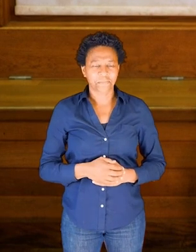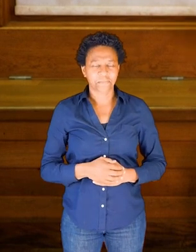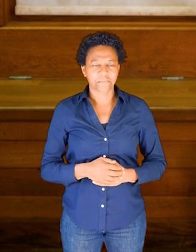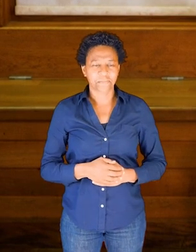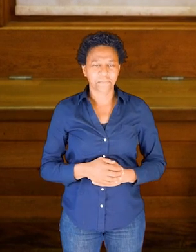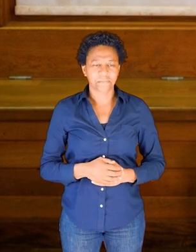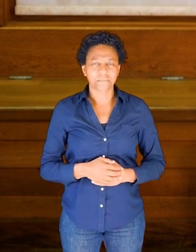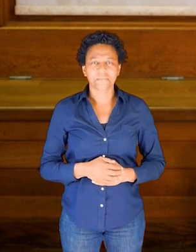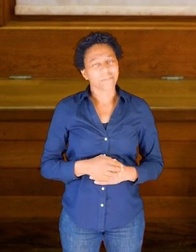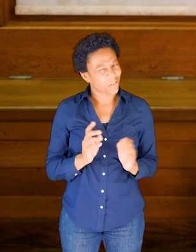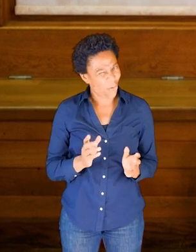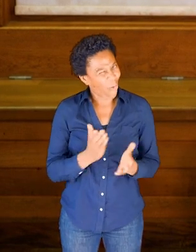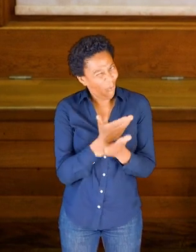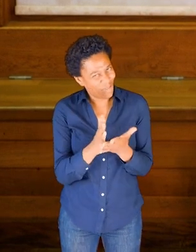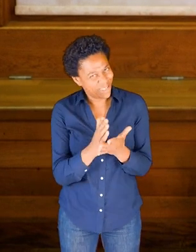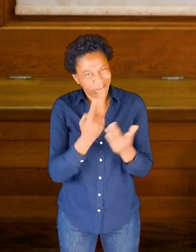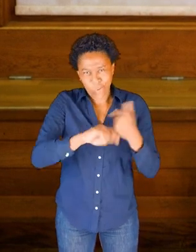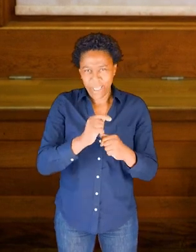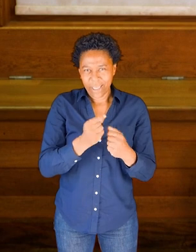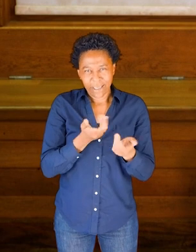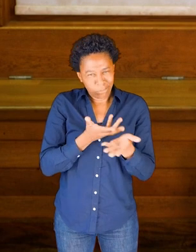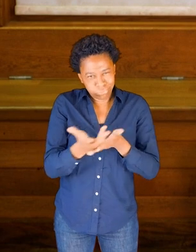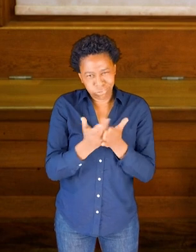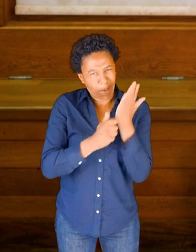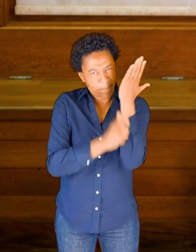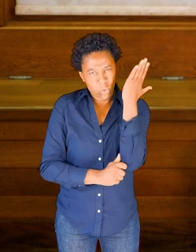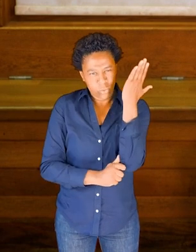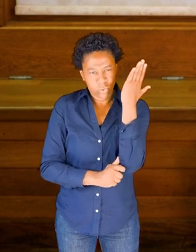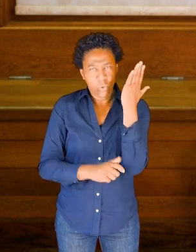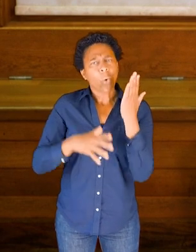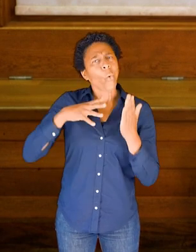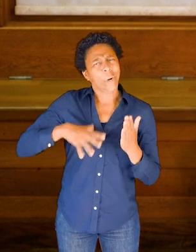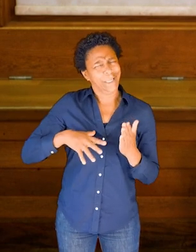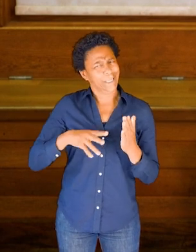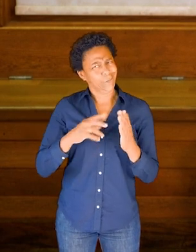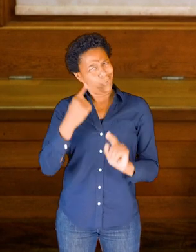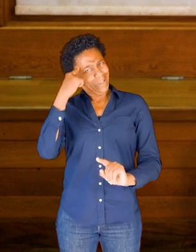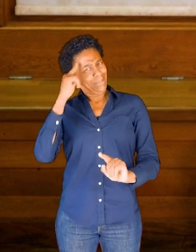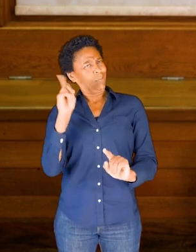So we can't do a session about the skeleton and the bones without looking at the spine.